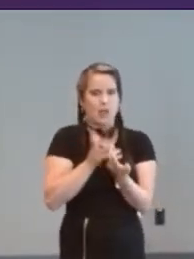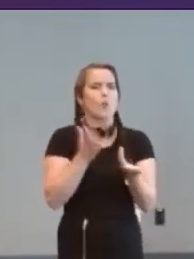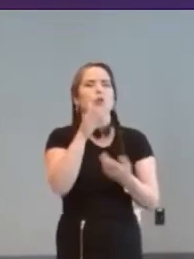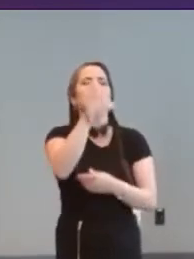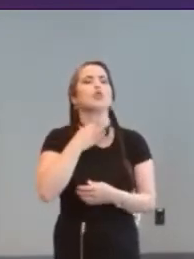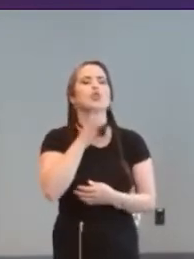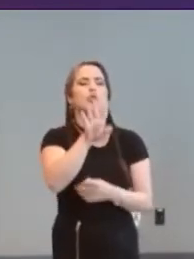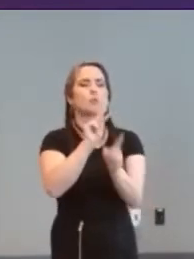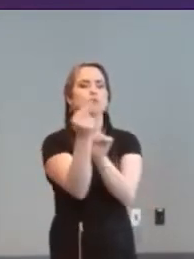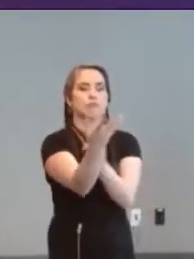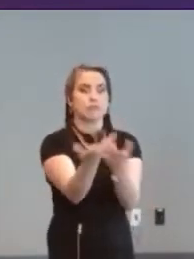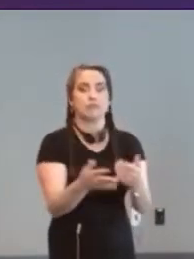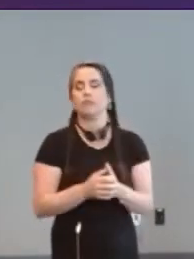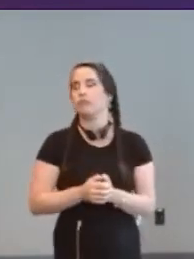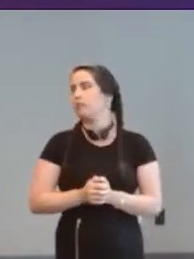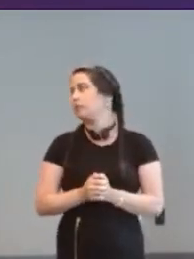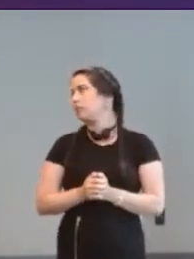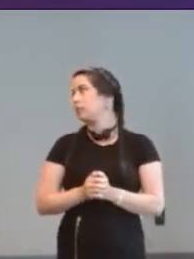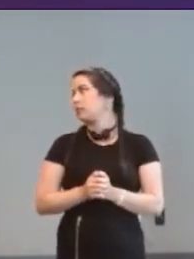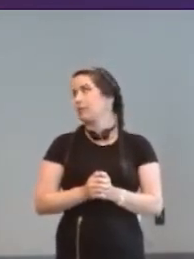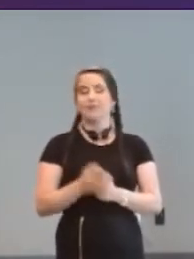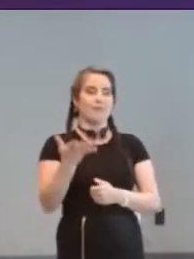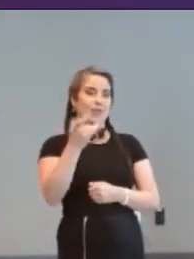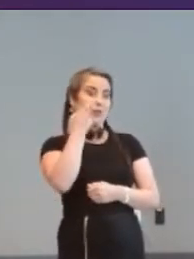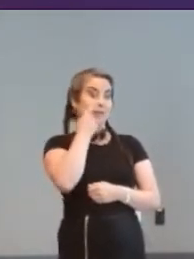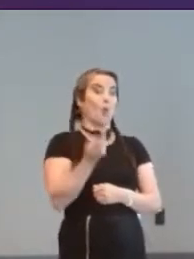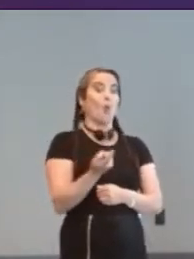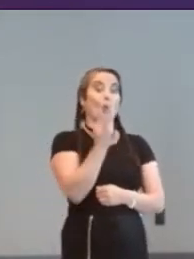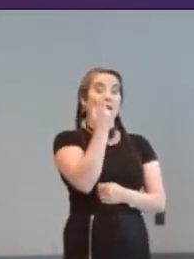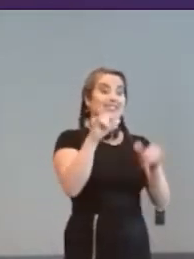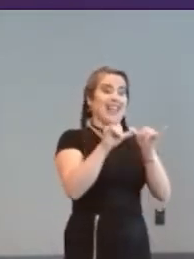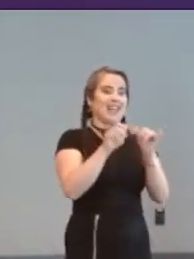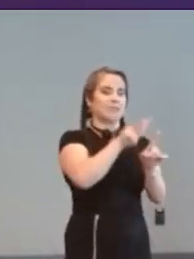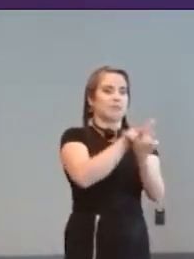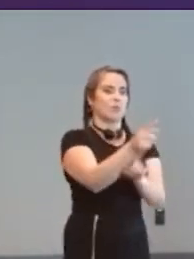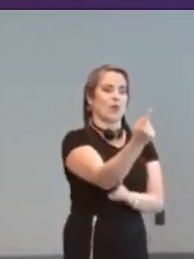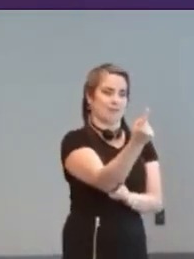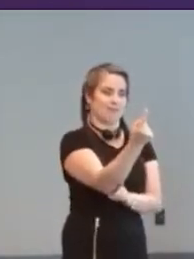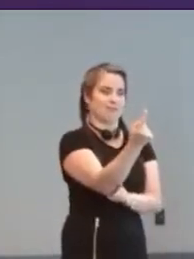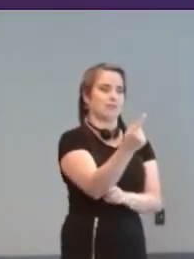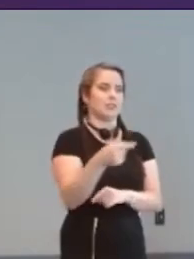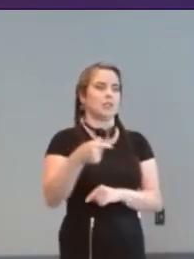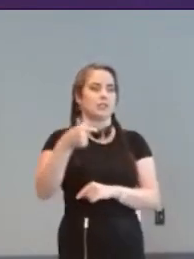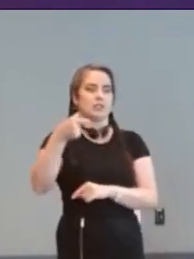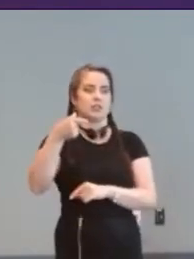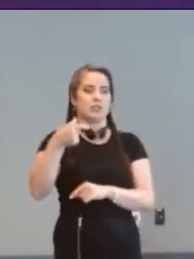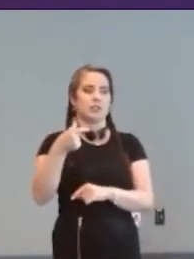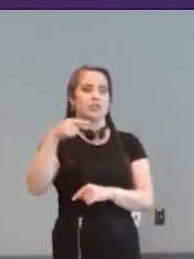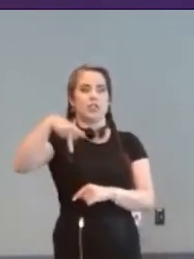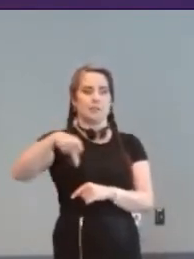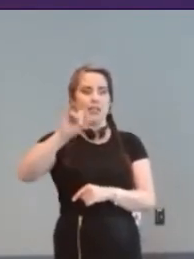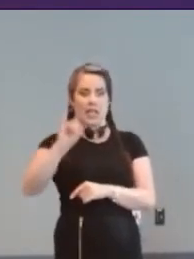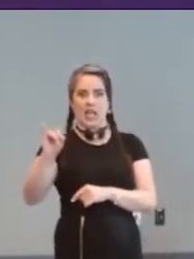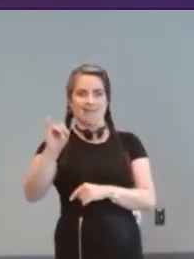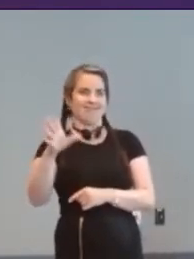that I liked which was uh one size fits one and you you do really need to think about all this